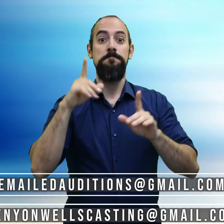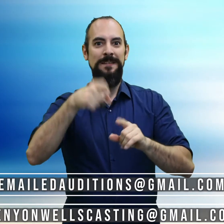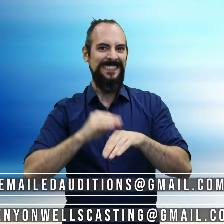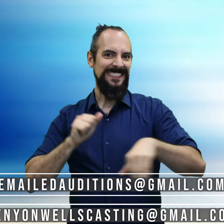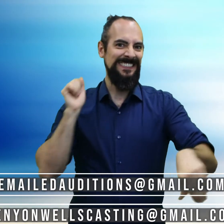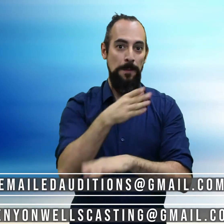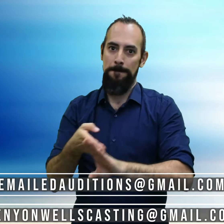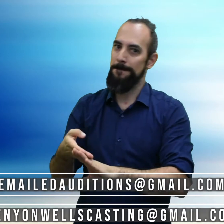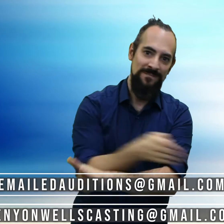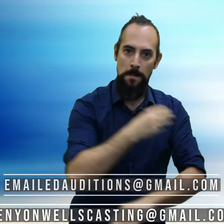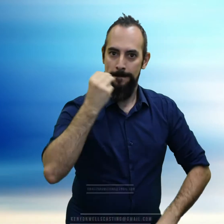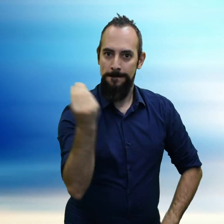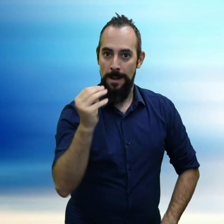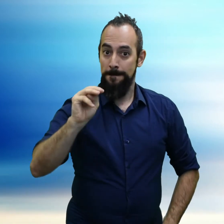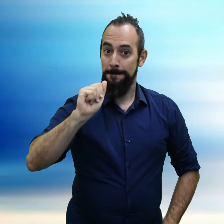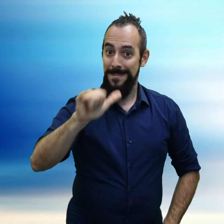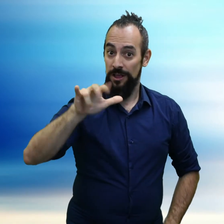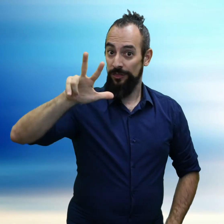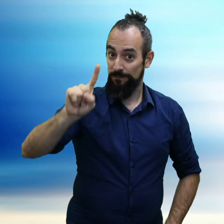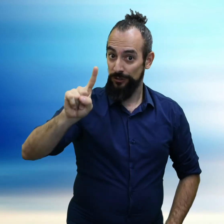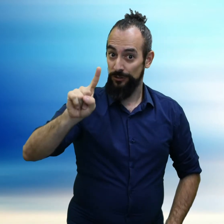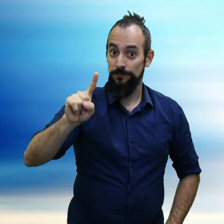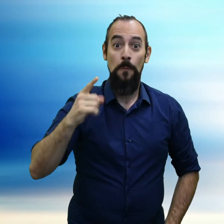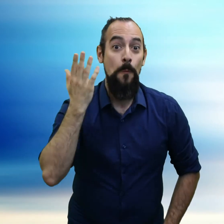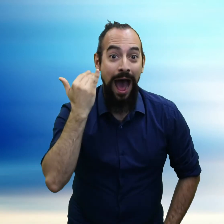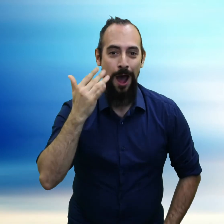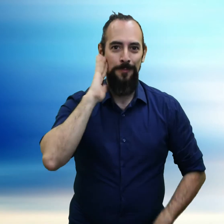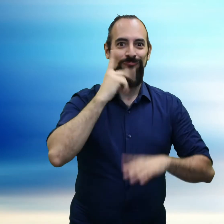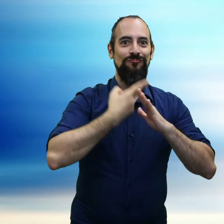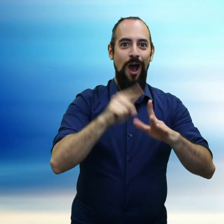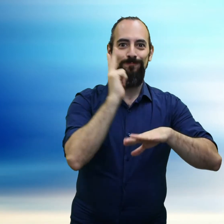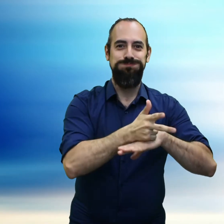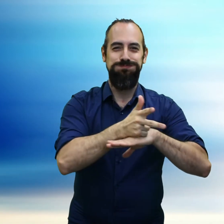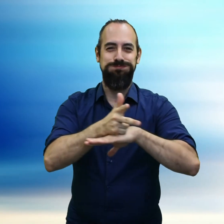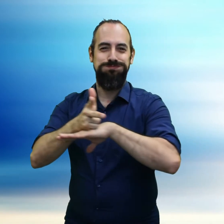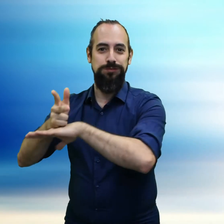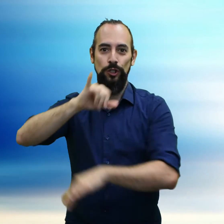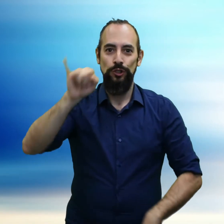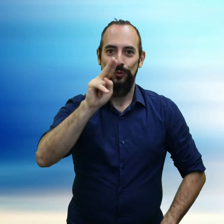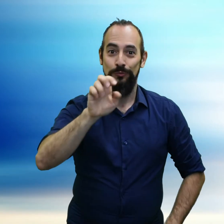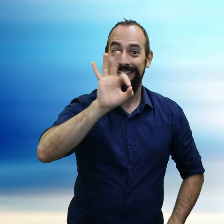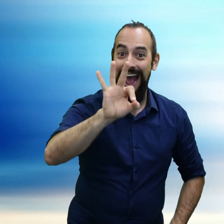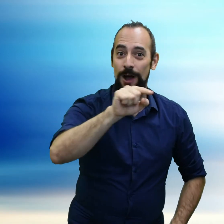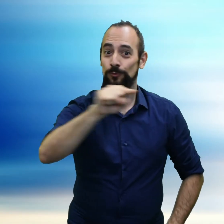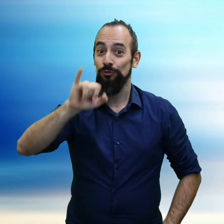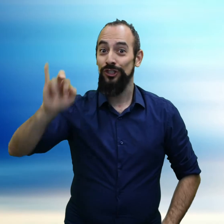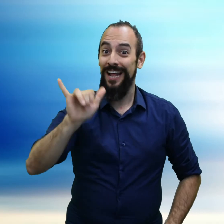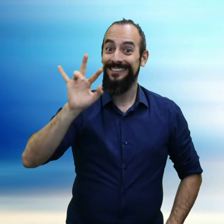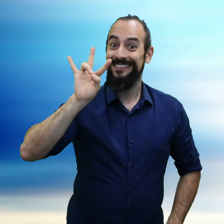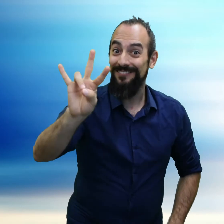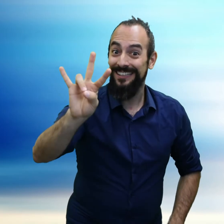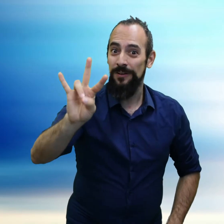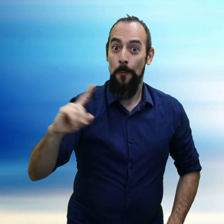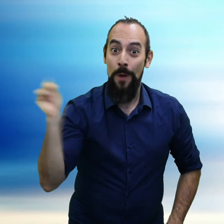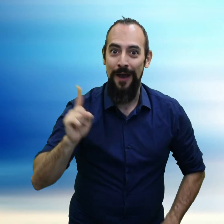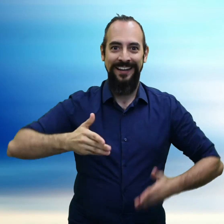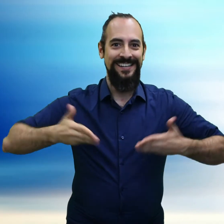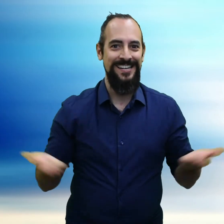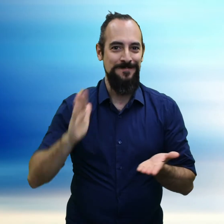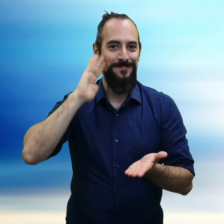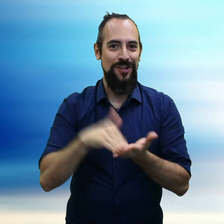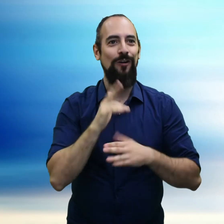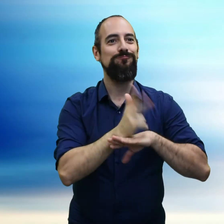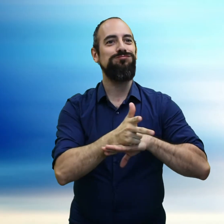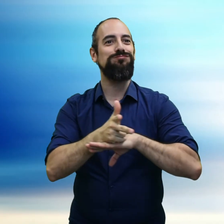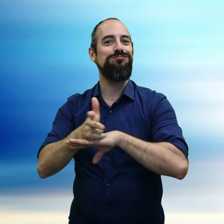Please send the video before Monday, May 31st, which is the deadline, because the filming will start between June 9th to July 7th, here in Montreal!